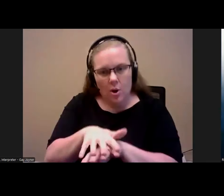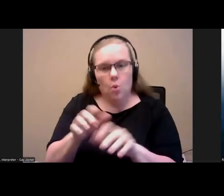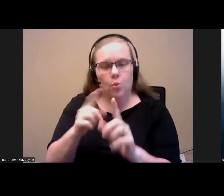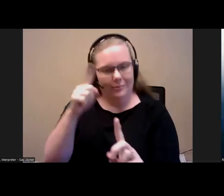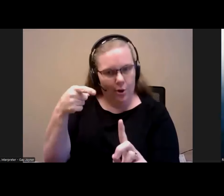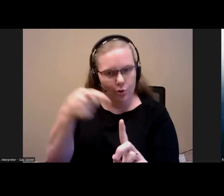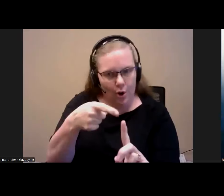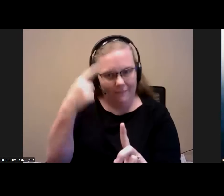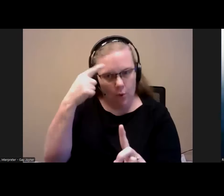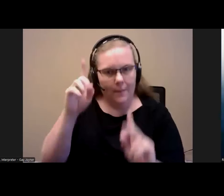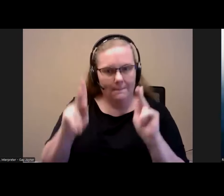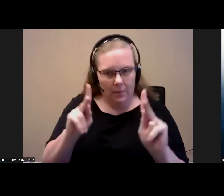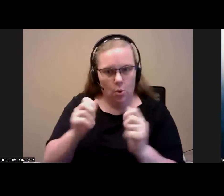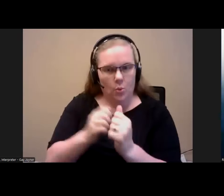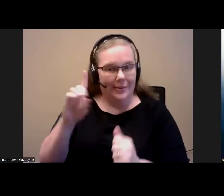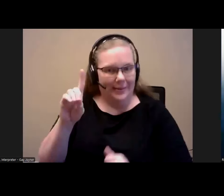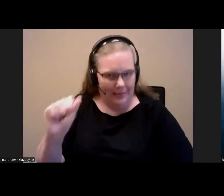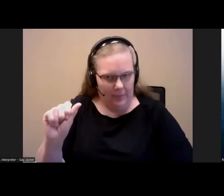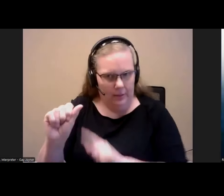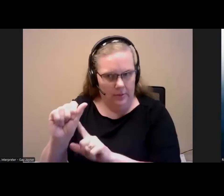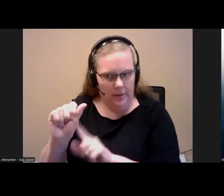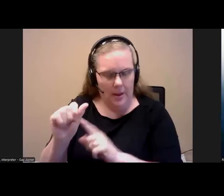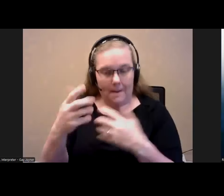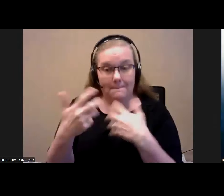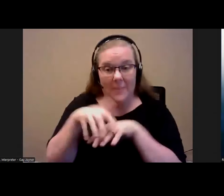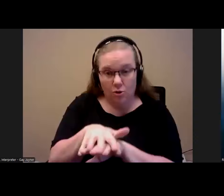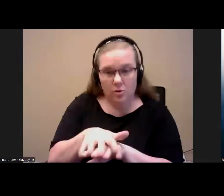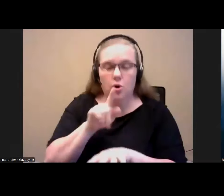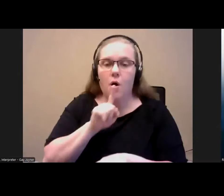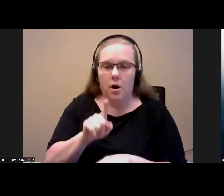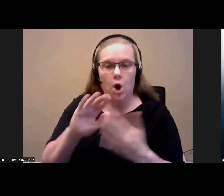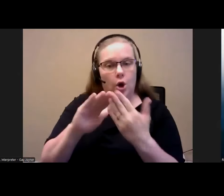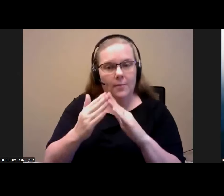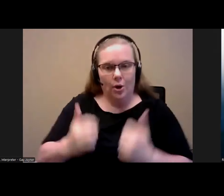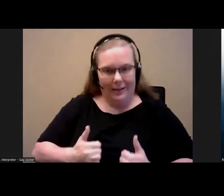I often have thought of mainstream vouchers as community living vouchers or homestead vouchers.